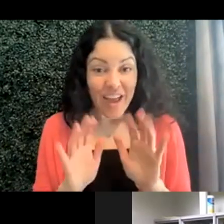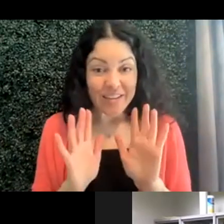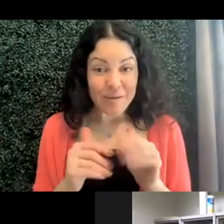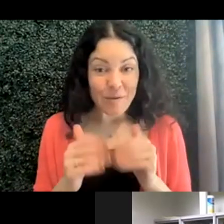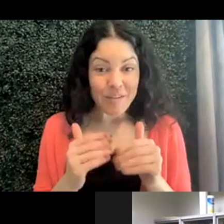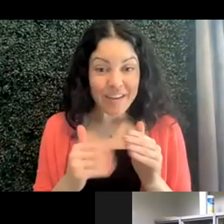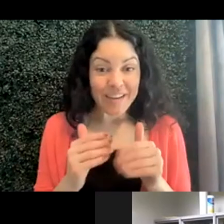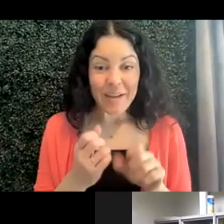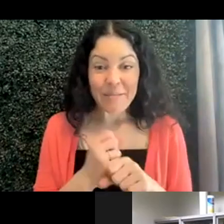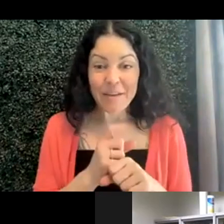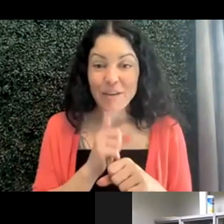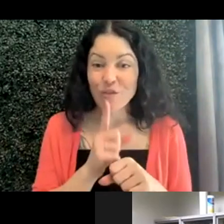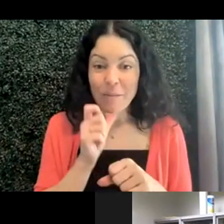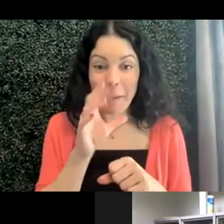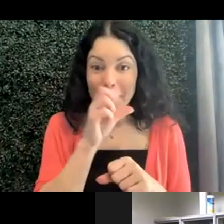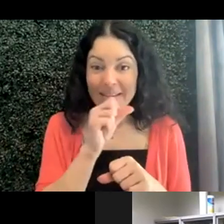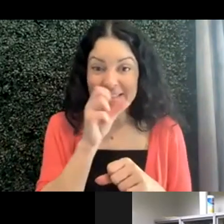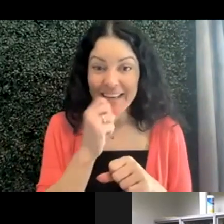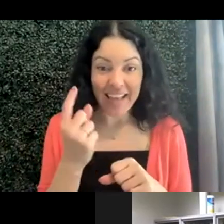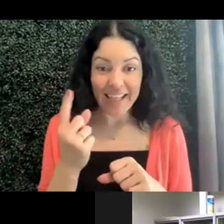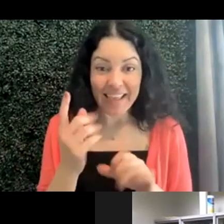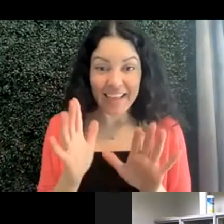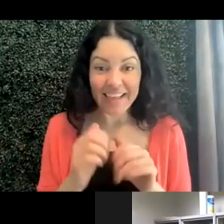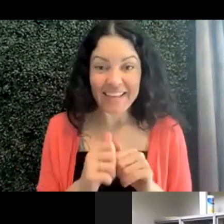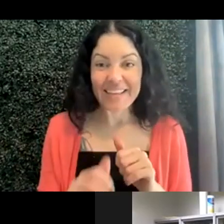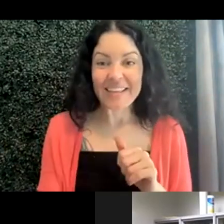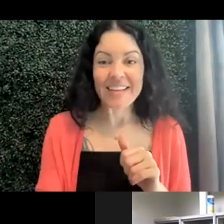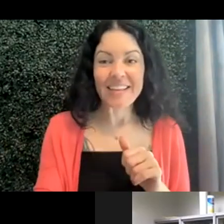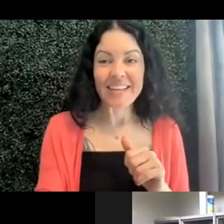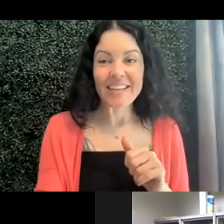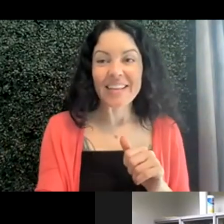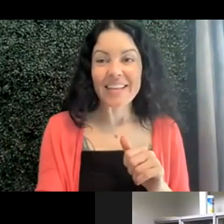Make sure that I'm not missing anything here. Scott, do you have anything you'd